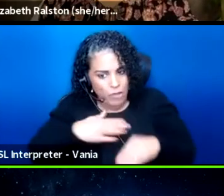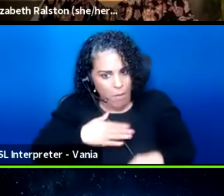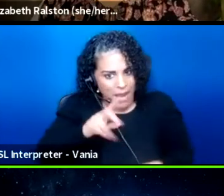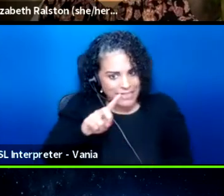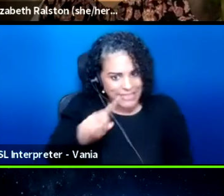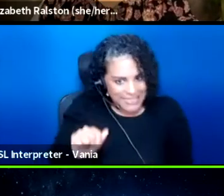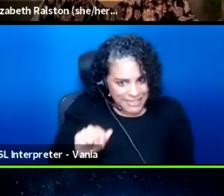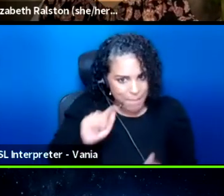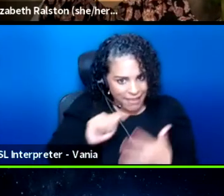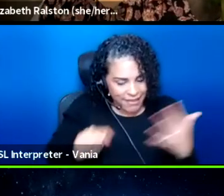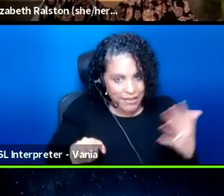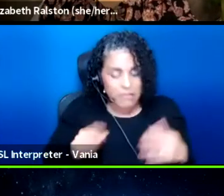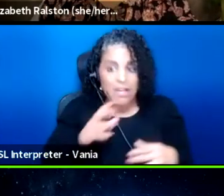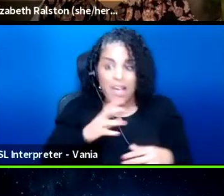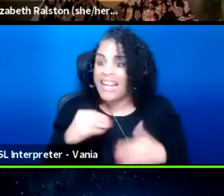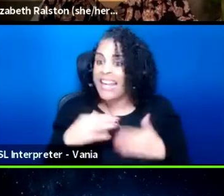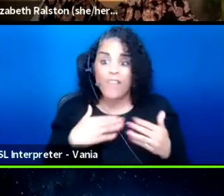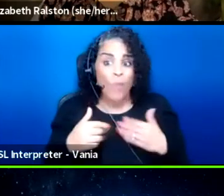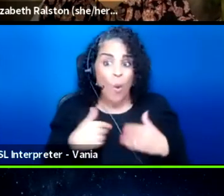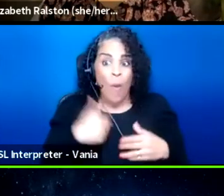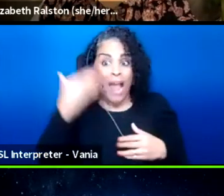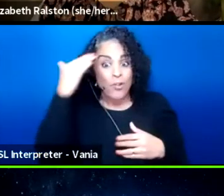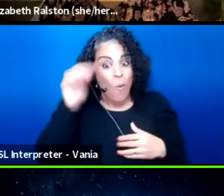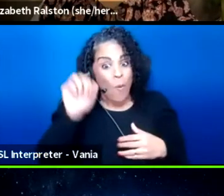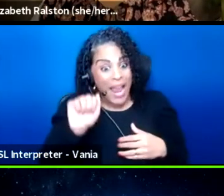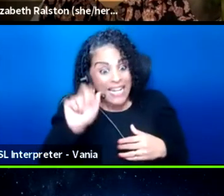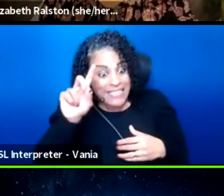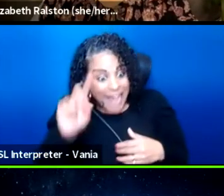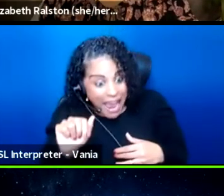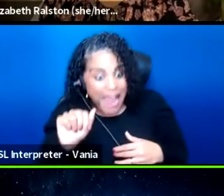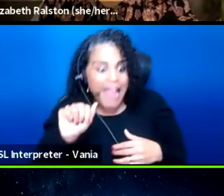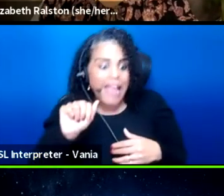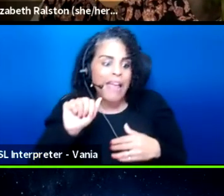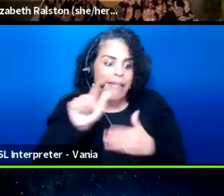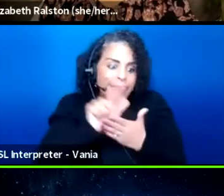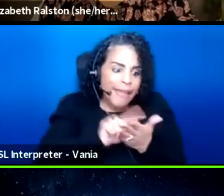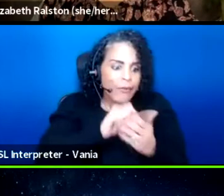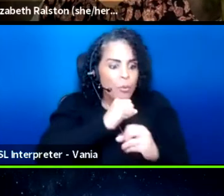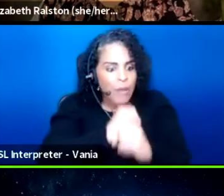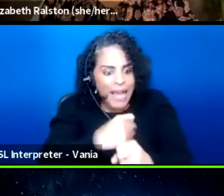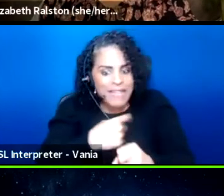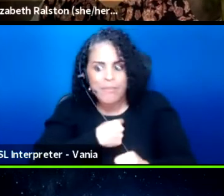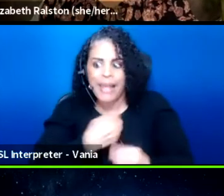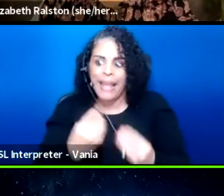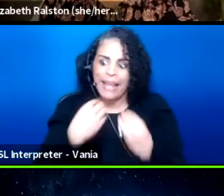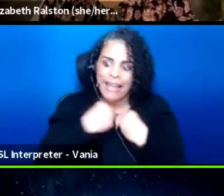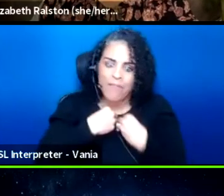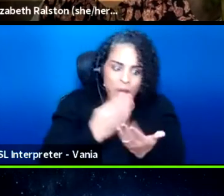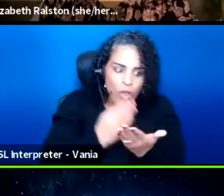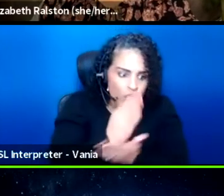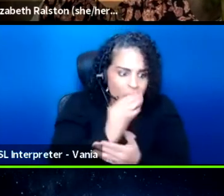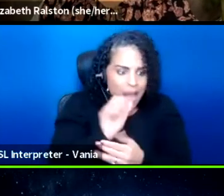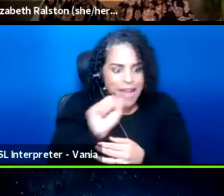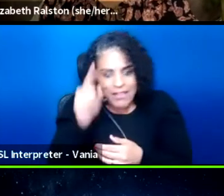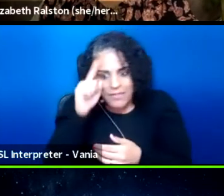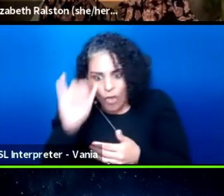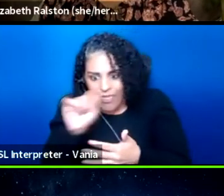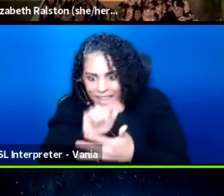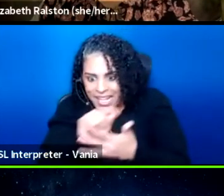and even though I know the ADA legally protects me and gives me the right to ask for these accommodations,